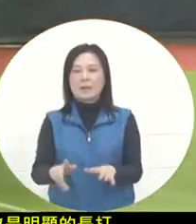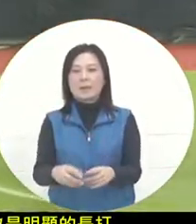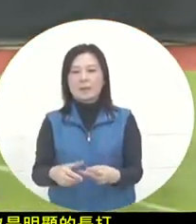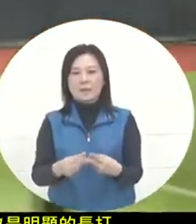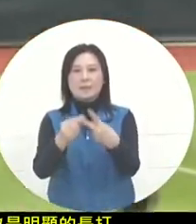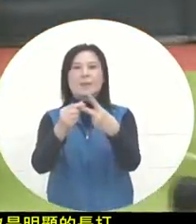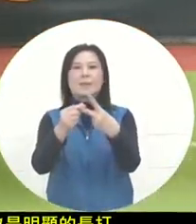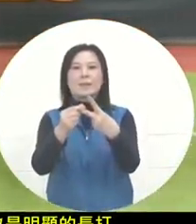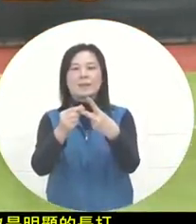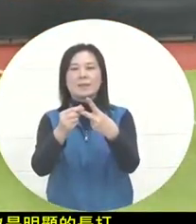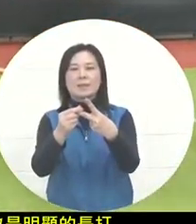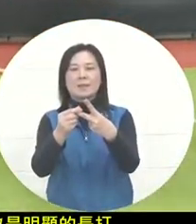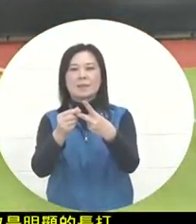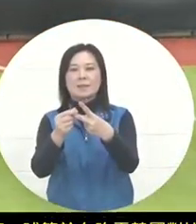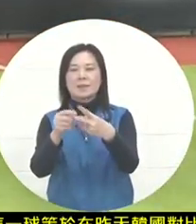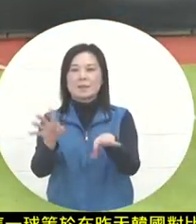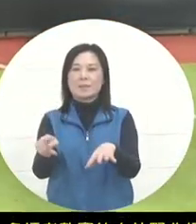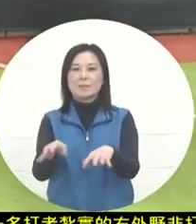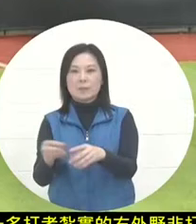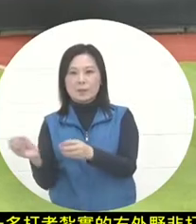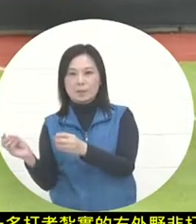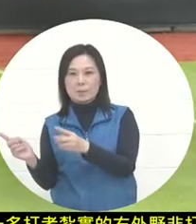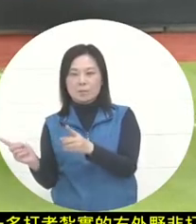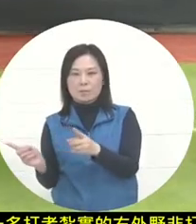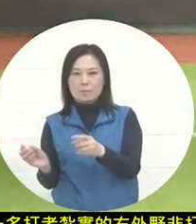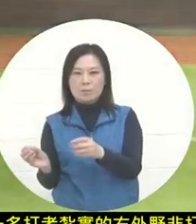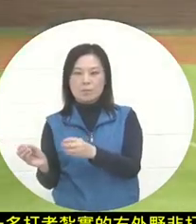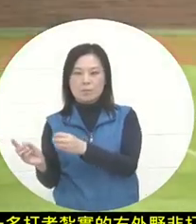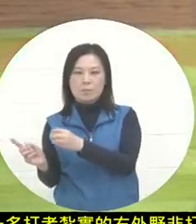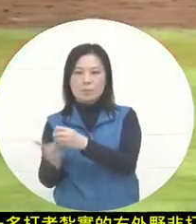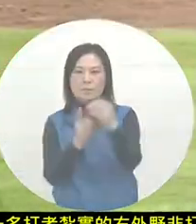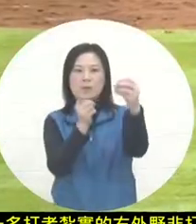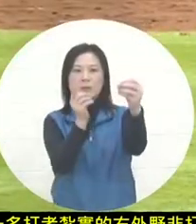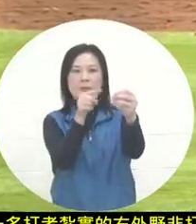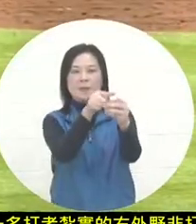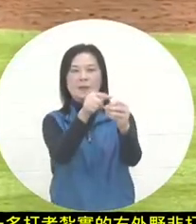This kind of solid pass was like this on his head. A gut